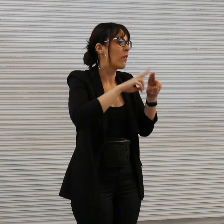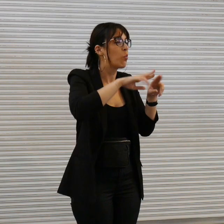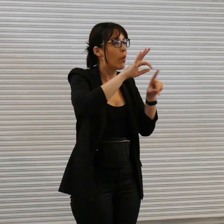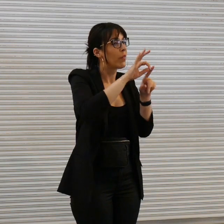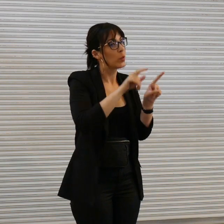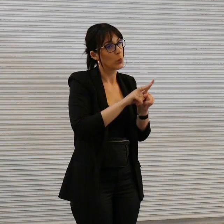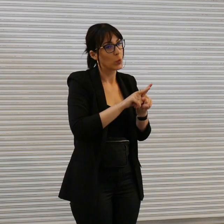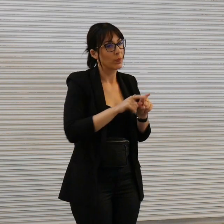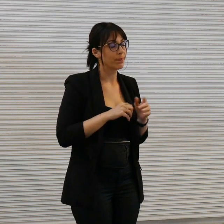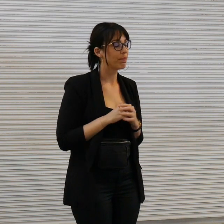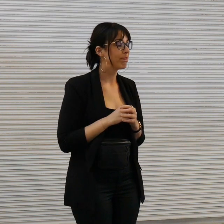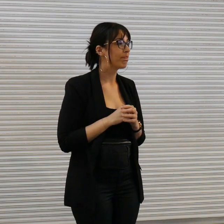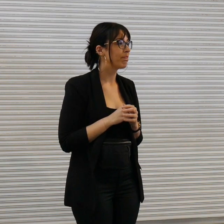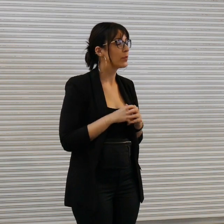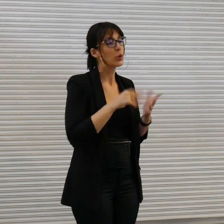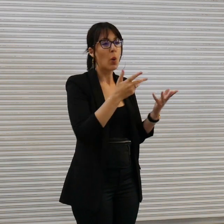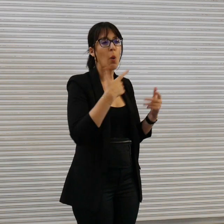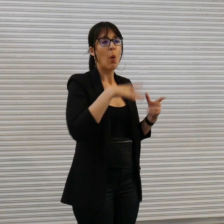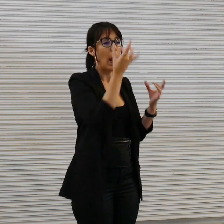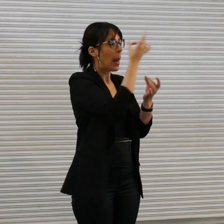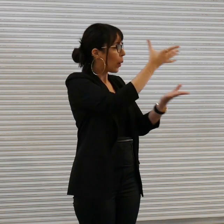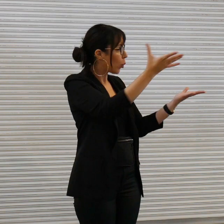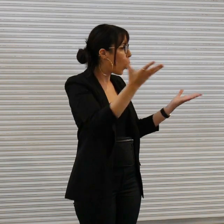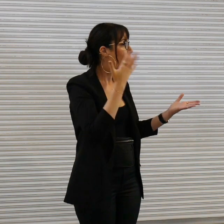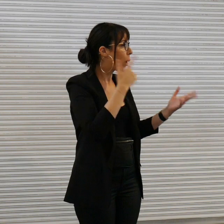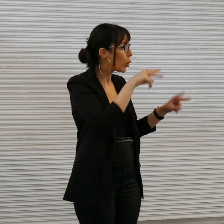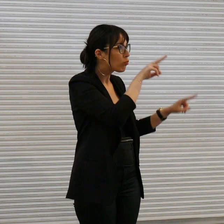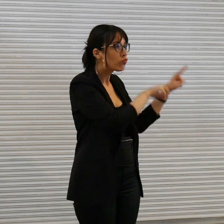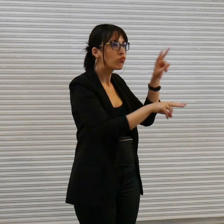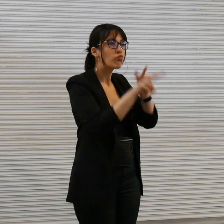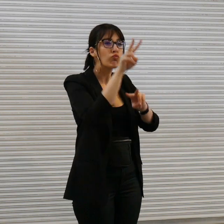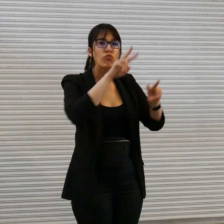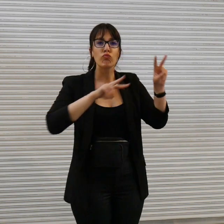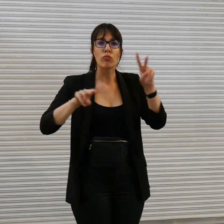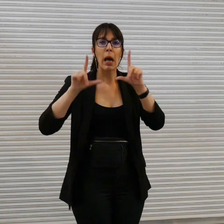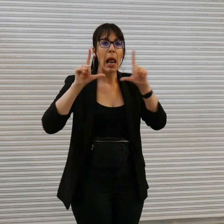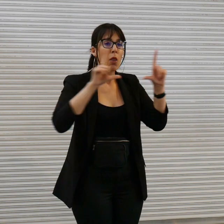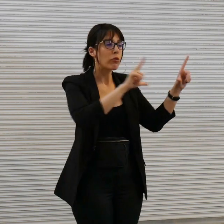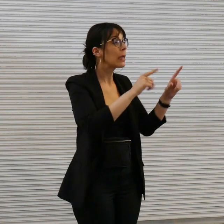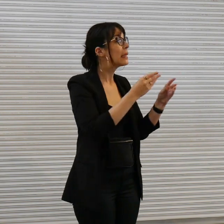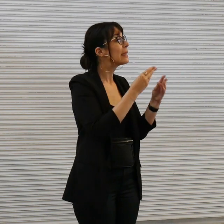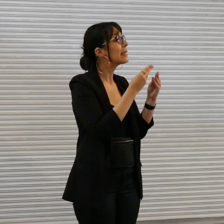as you're looking at all the works here today the works that are for sale we are not taking